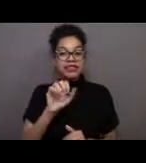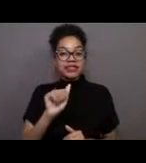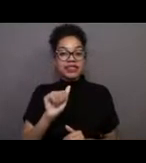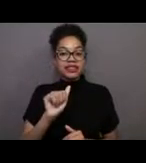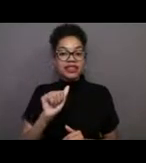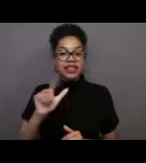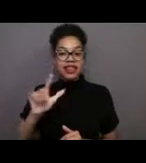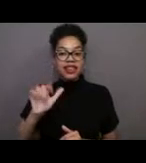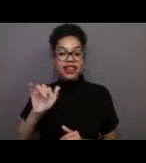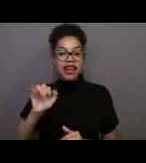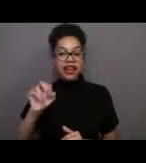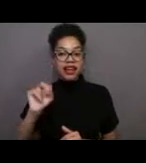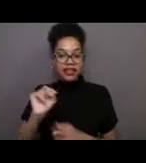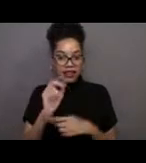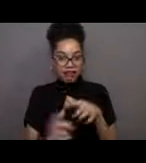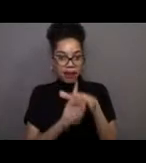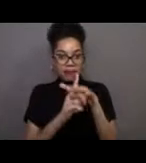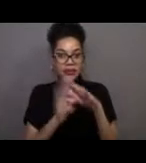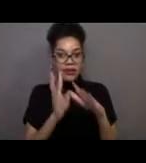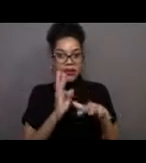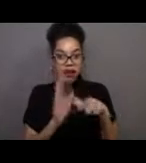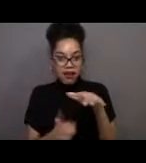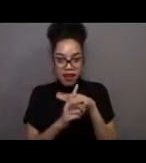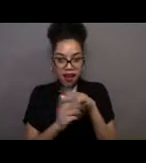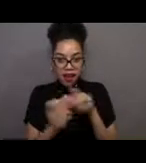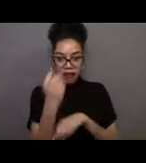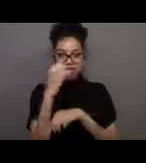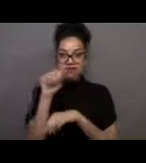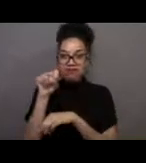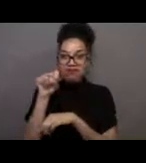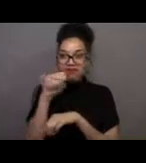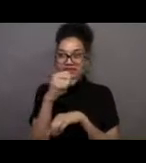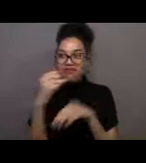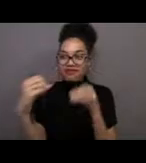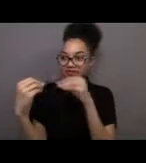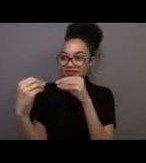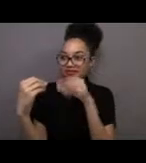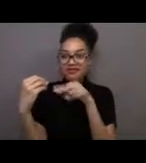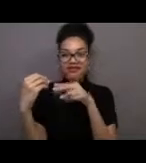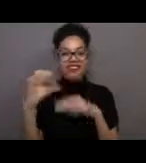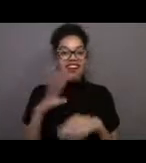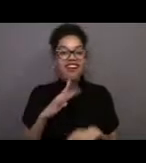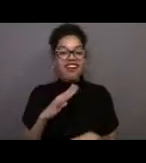Chances are those brown objects were giant kelp. These behemoth algae can grow taller than most trees,